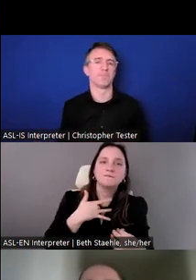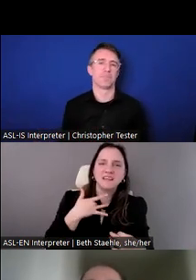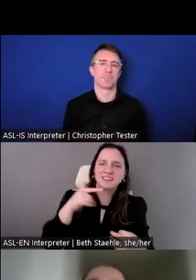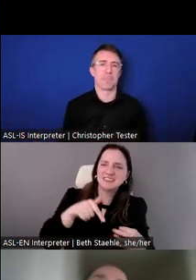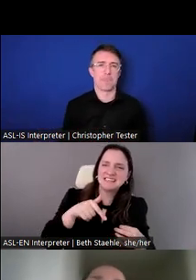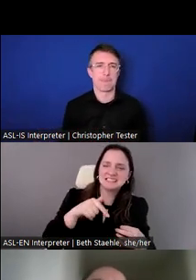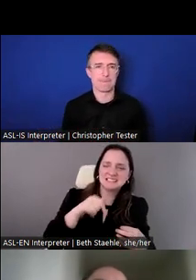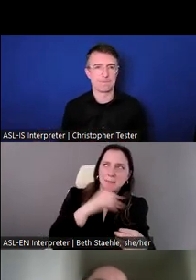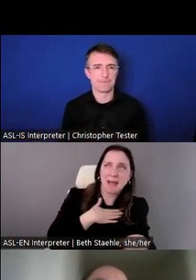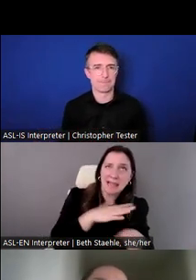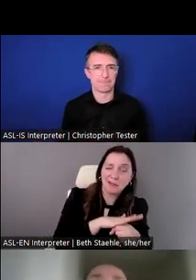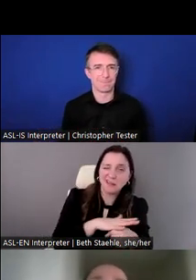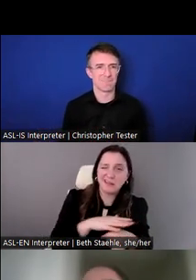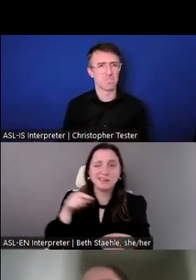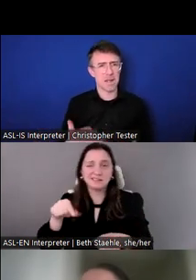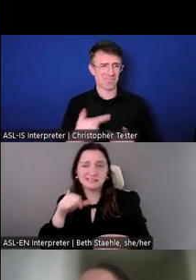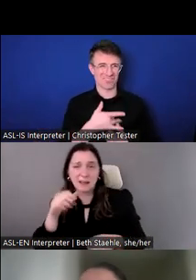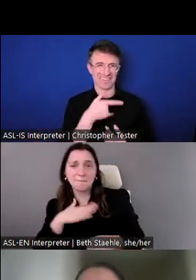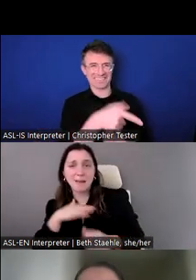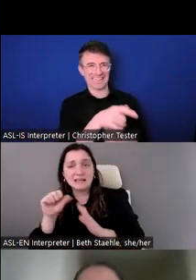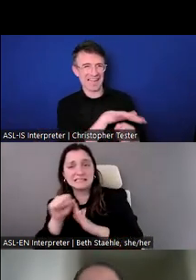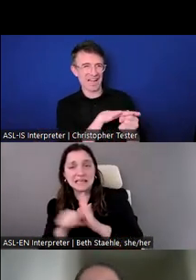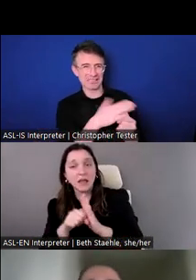This gives you flexibility to be a part of the fellowship program.